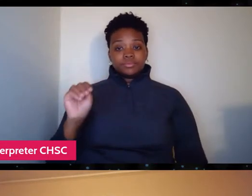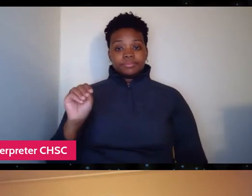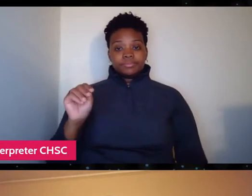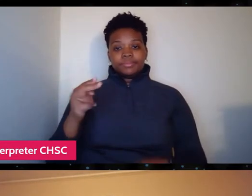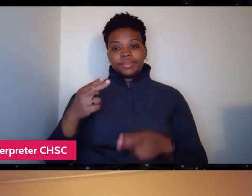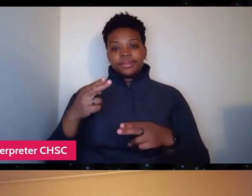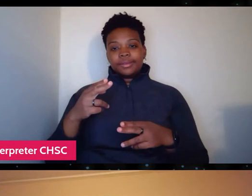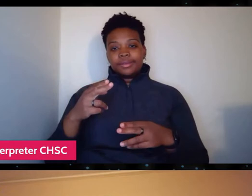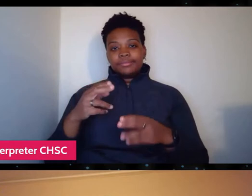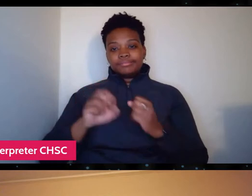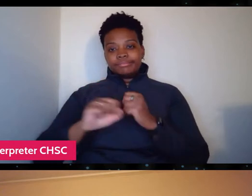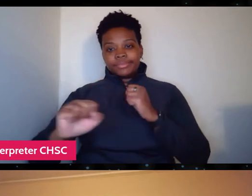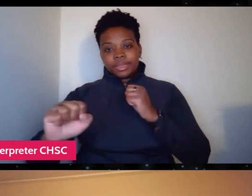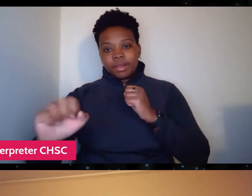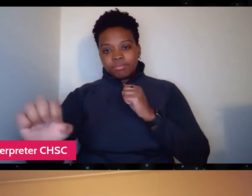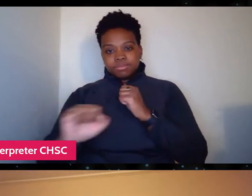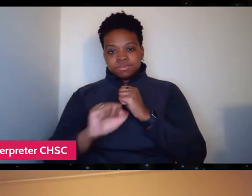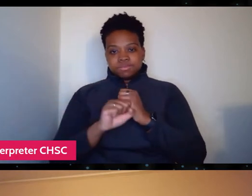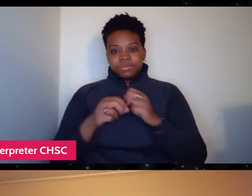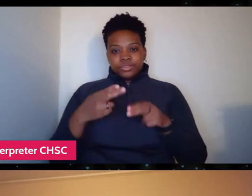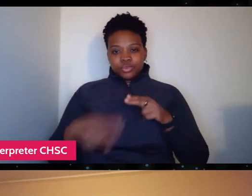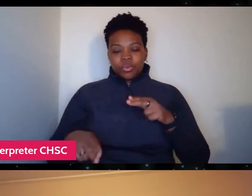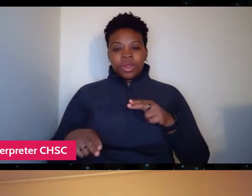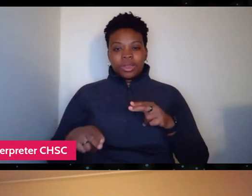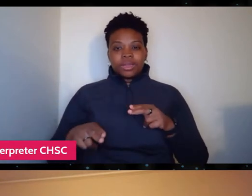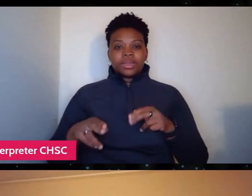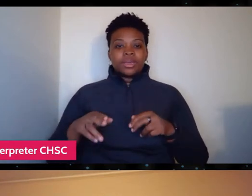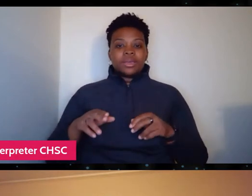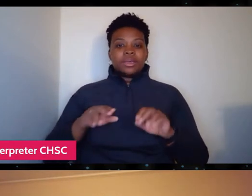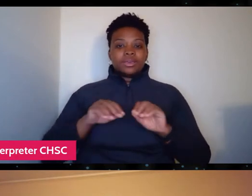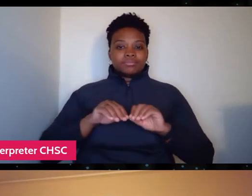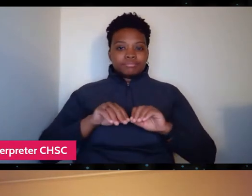cross the whole of America for the next 15 years